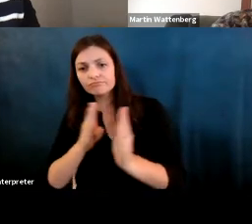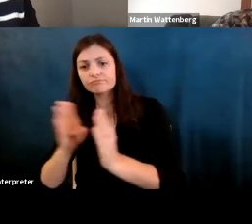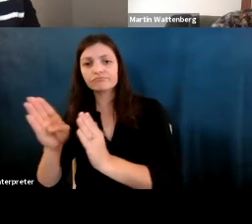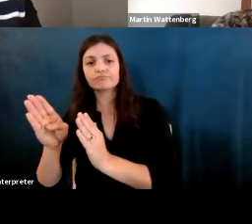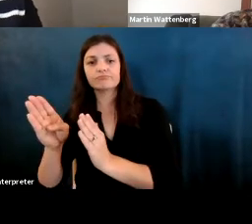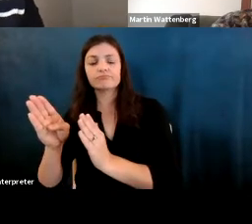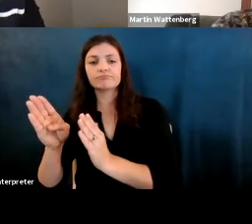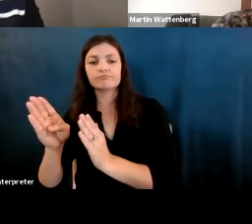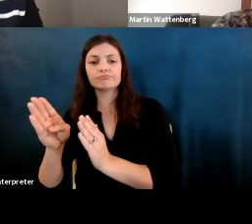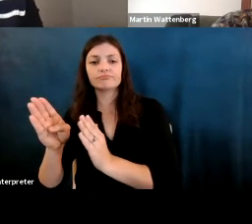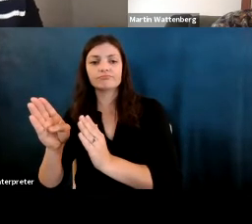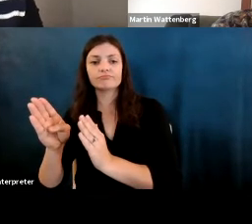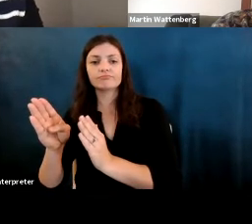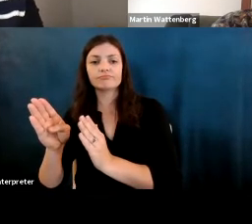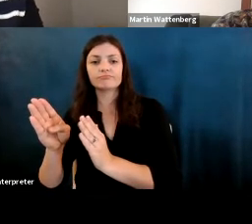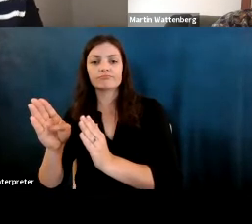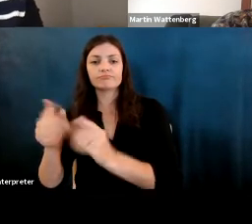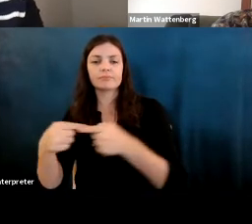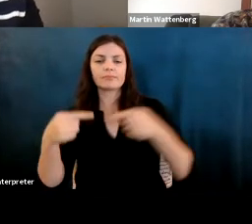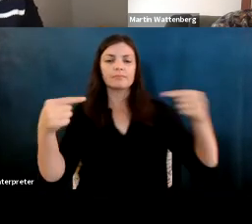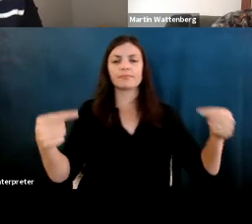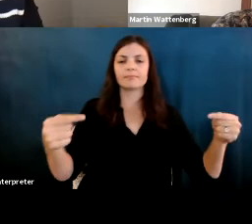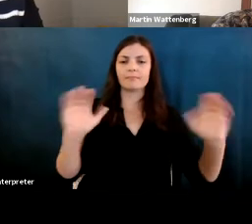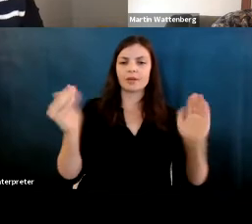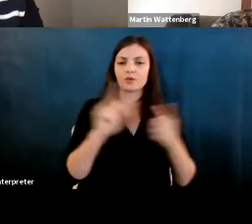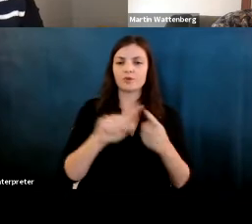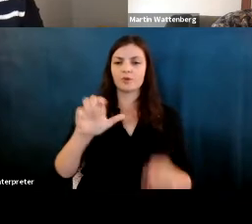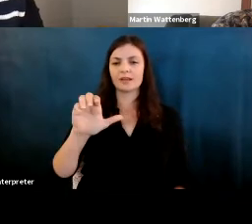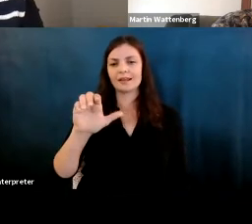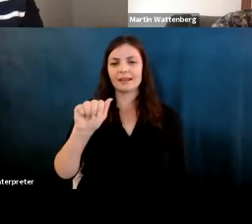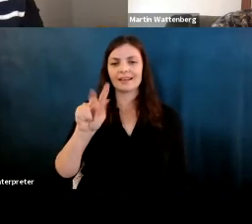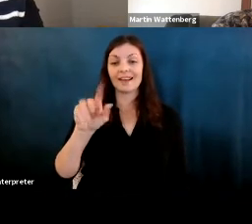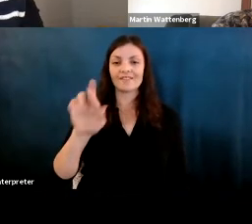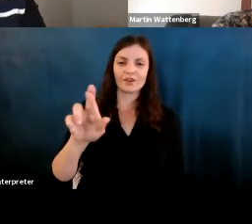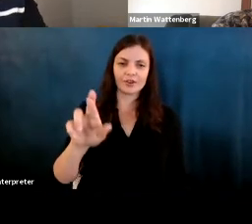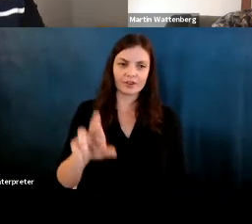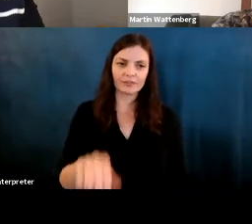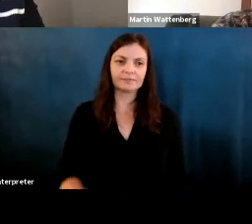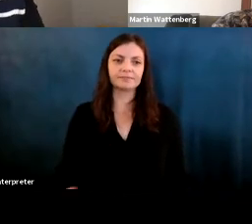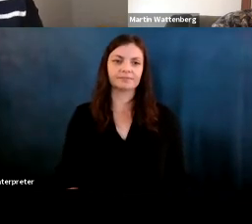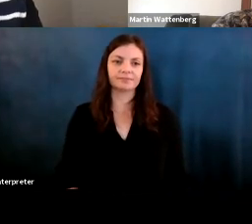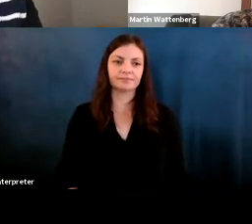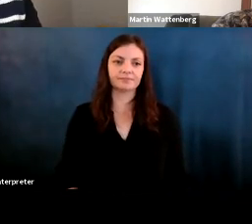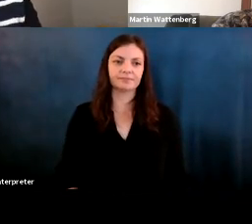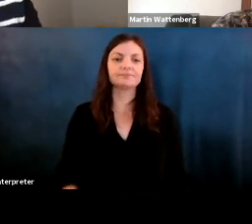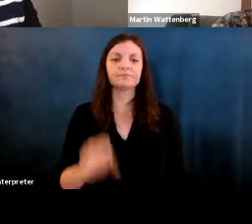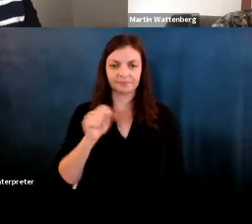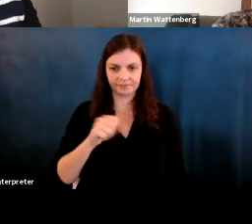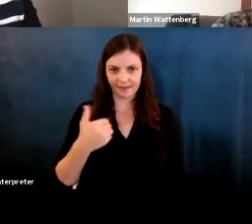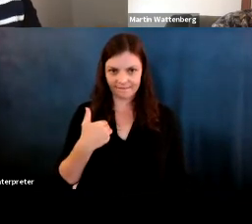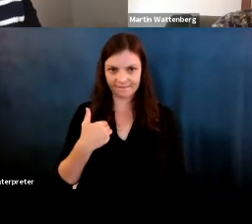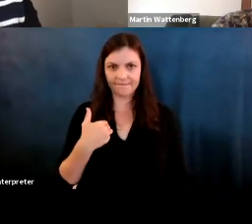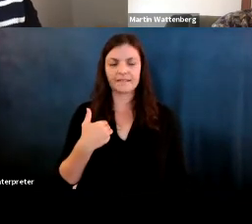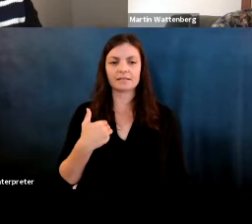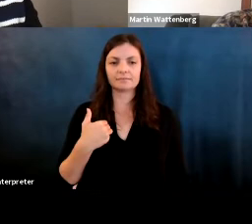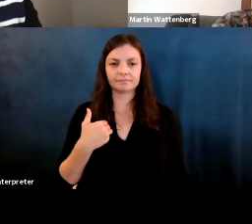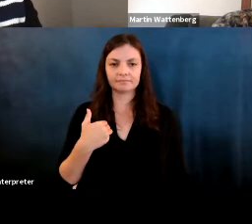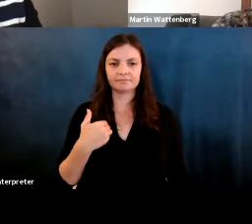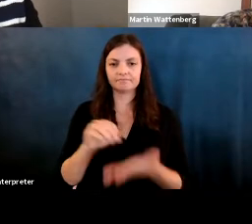Fernanda Viegas: And i'm going to contrast that to caviar let's see do we have caviar yes let's enter caviar.